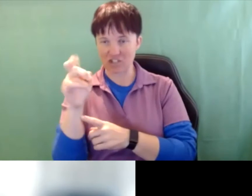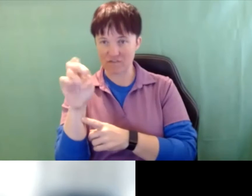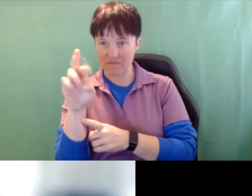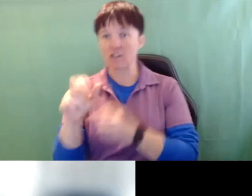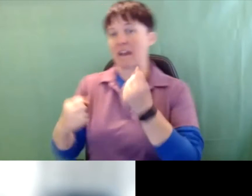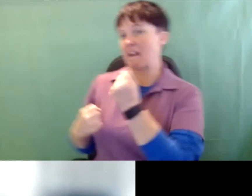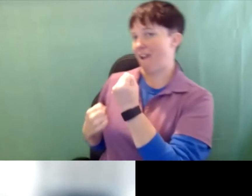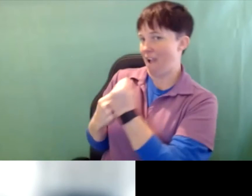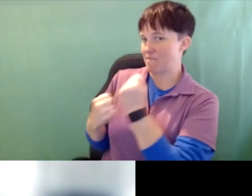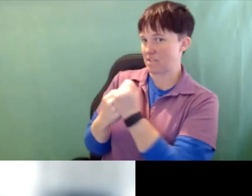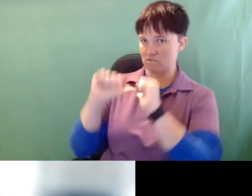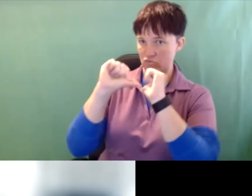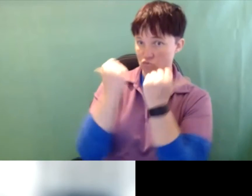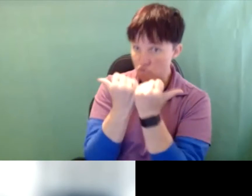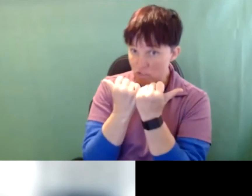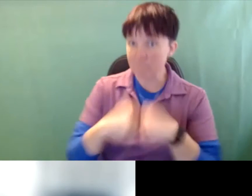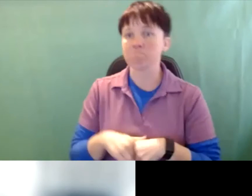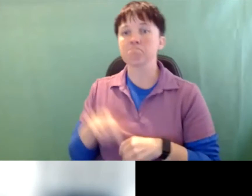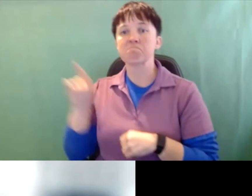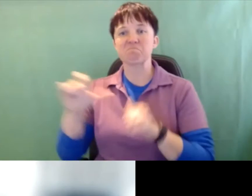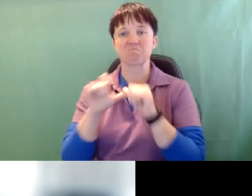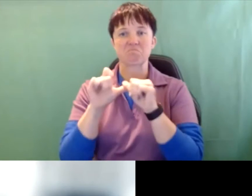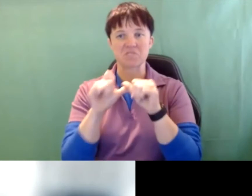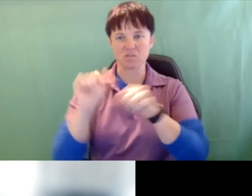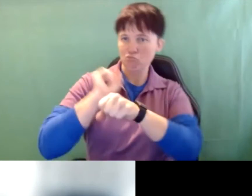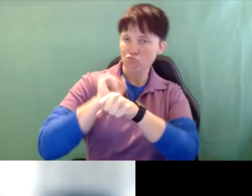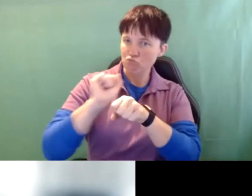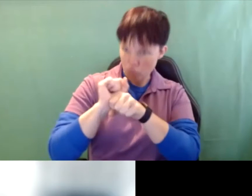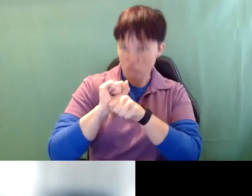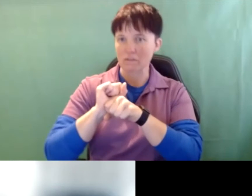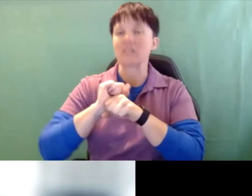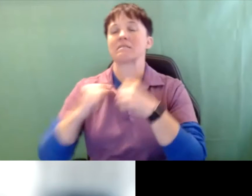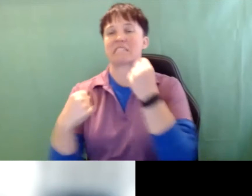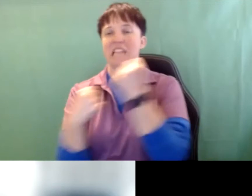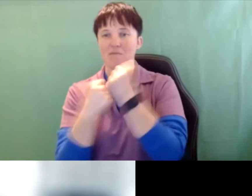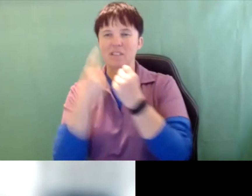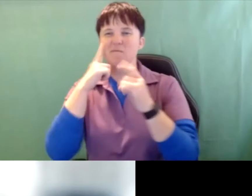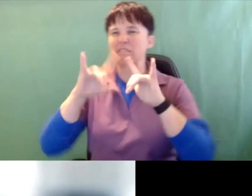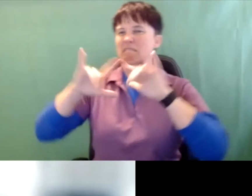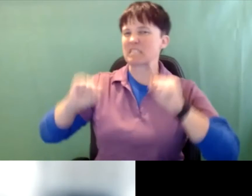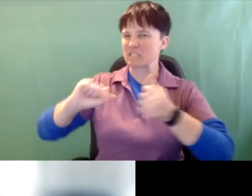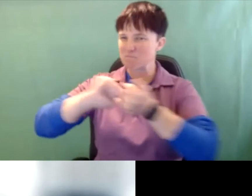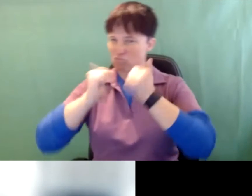Association. She continues to work to advocate for system change on behalf of individuals